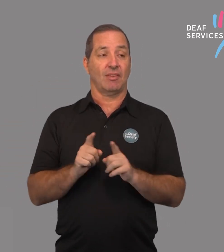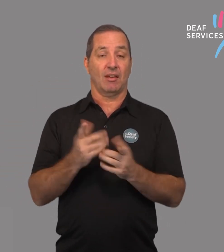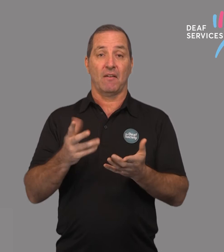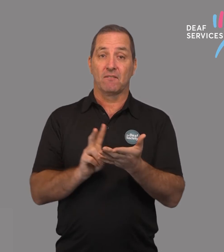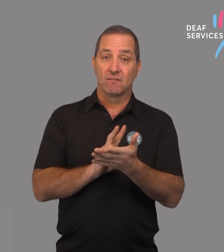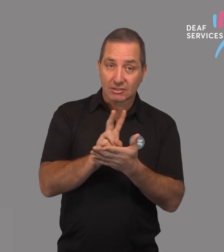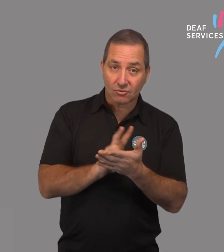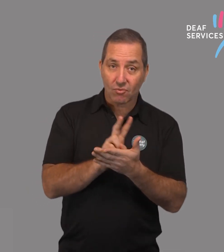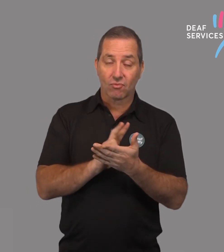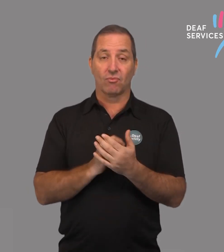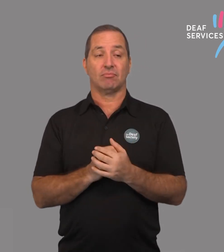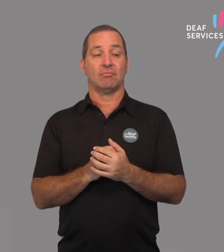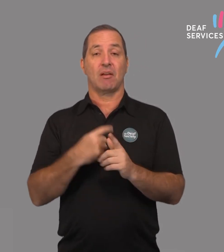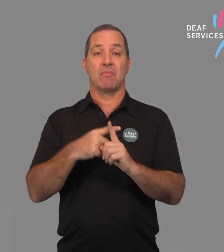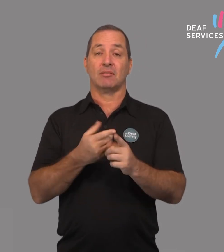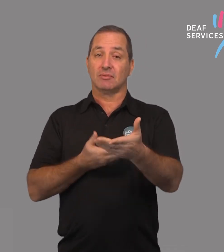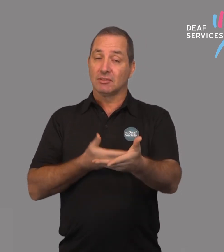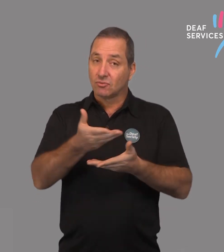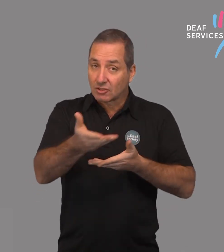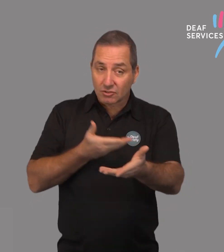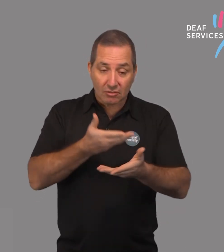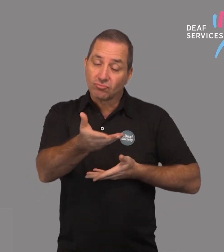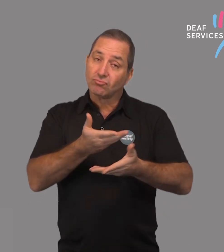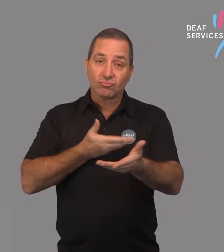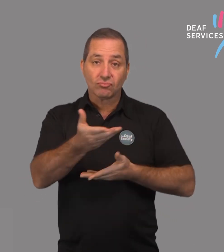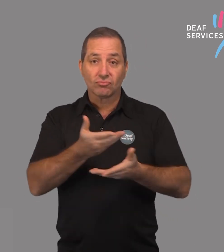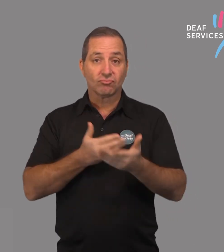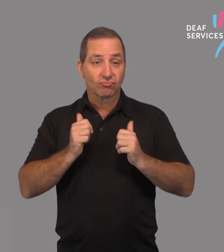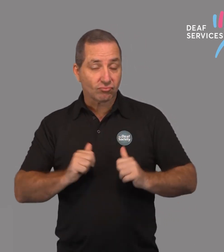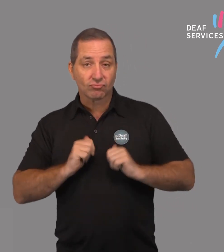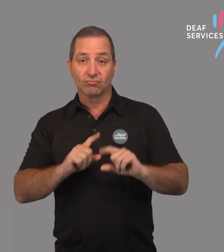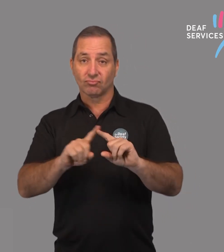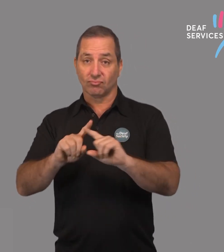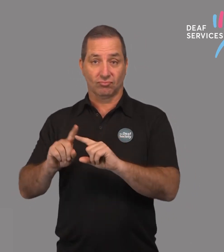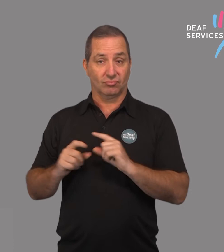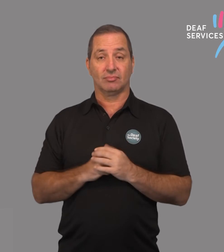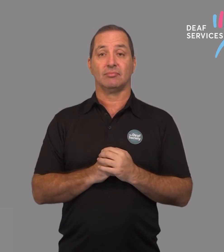Blended delivery means will have some videos and some interaction.